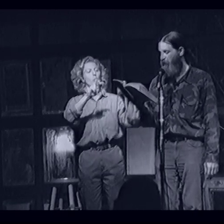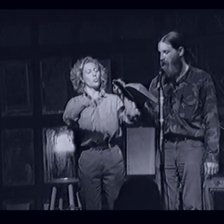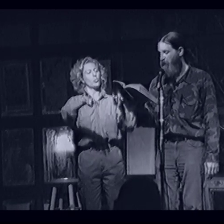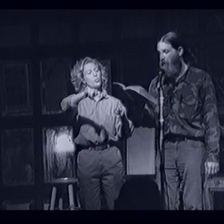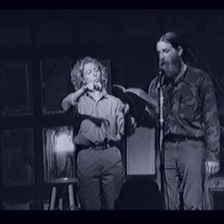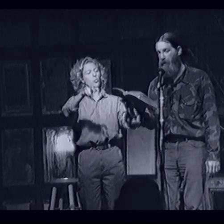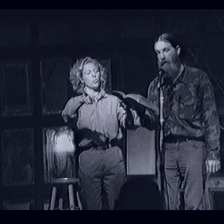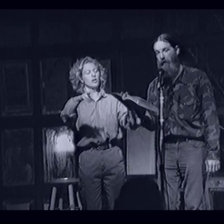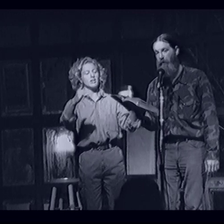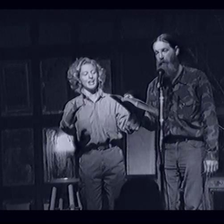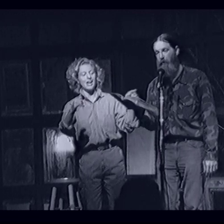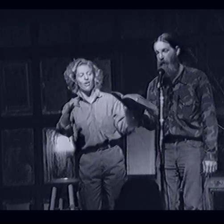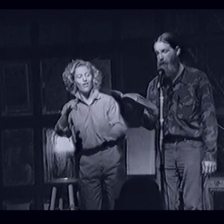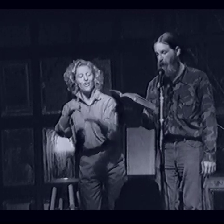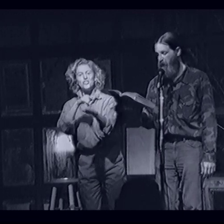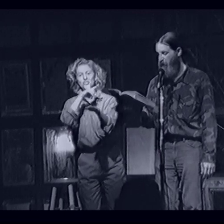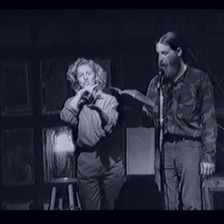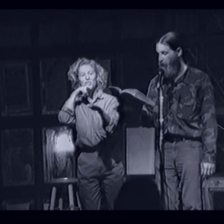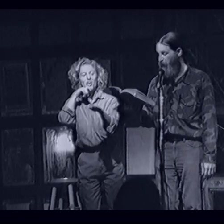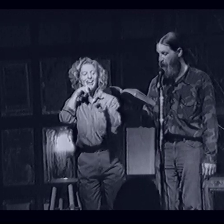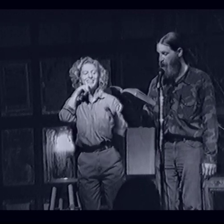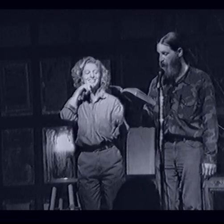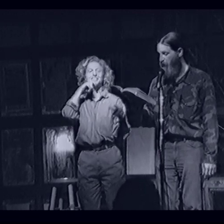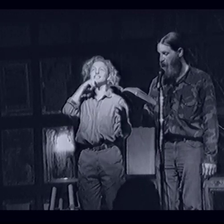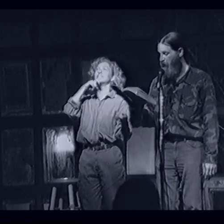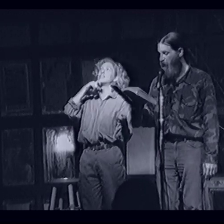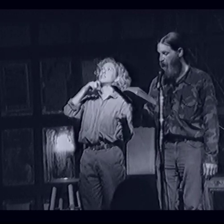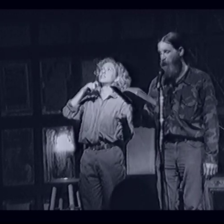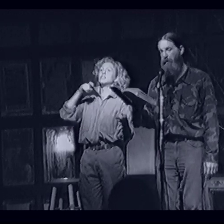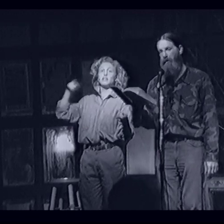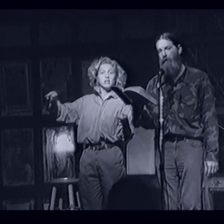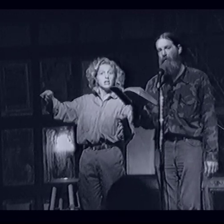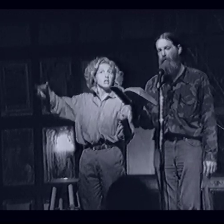Does he hear the great pleas for peace, or is he dozing?